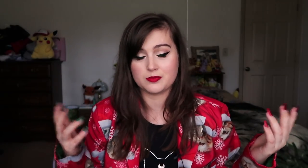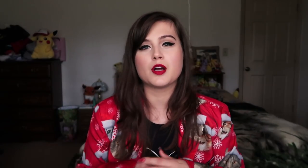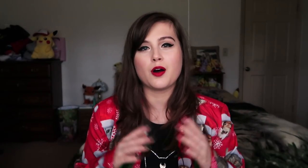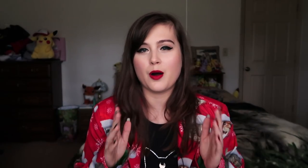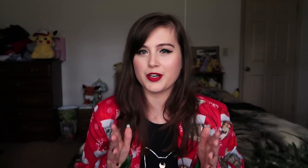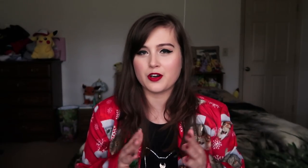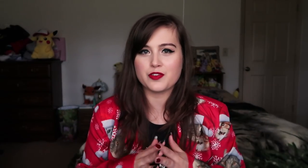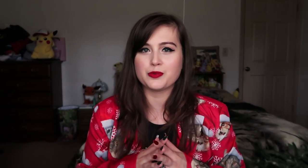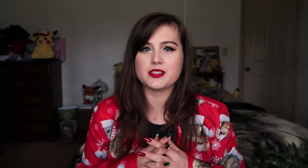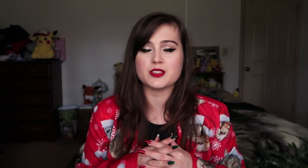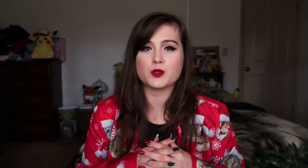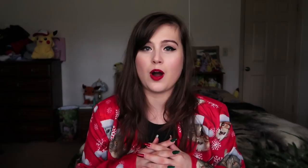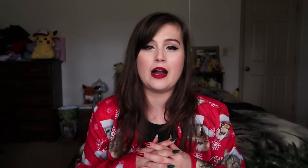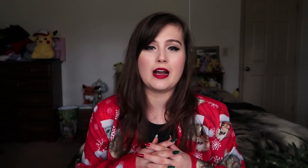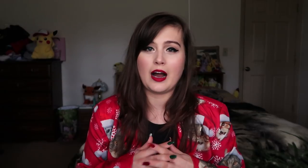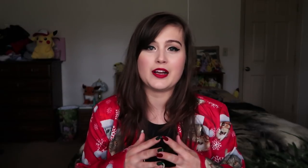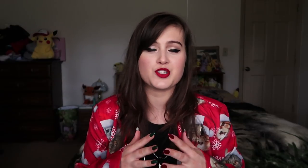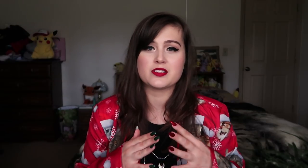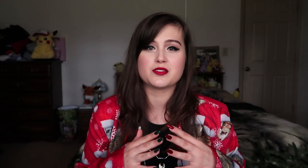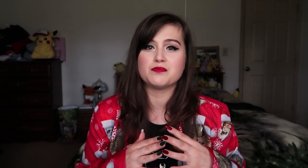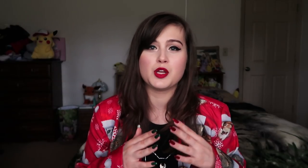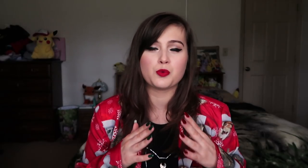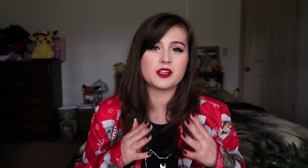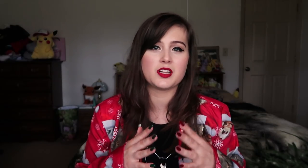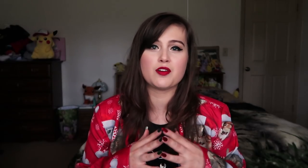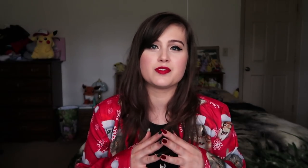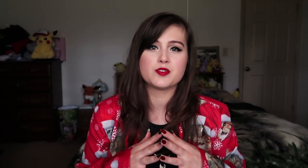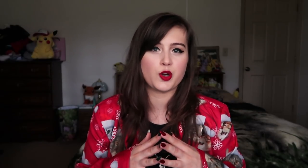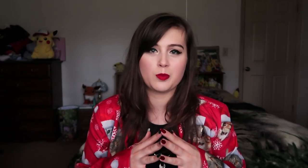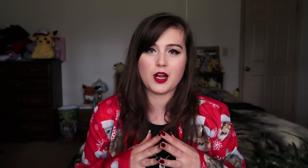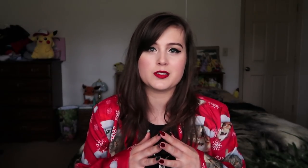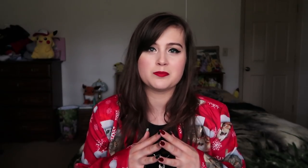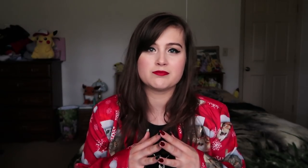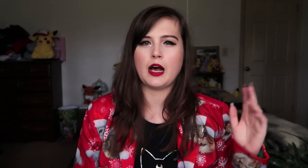So, I want to go over the reasons why I just really love Cheryl Blossom.